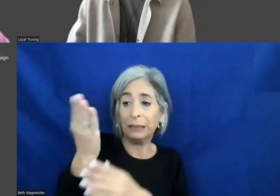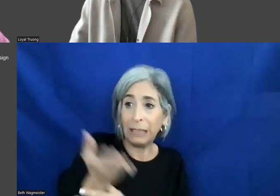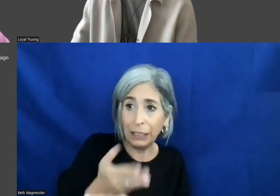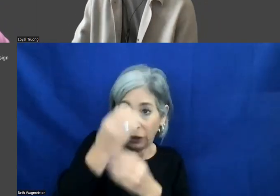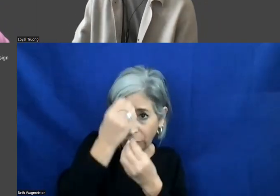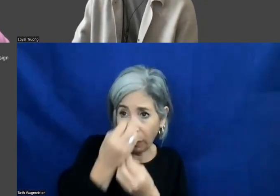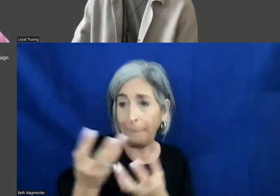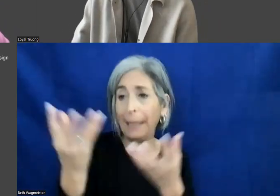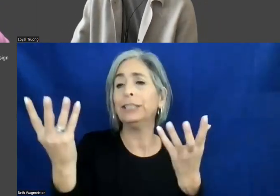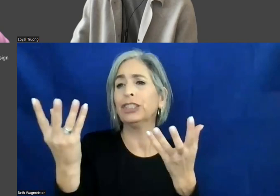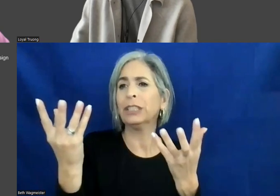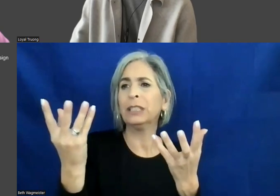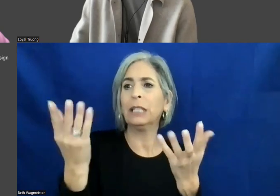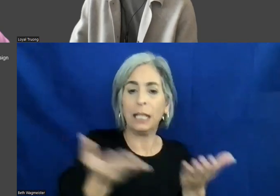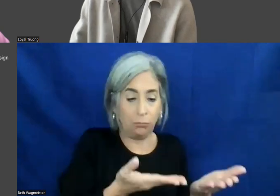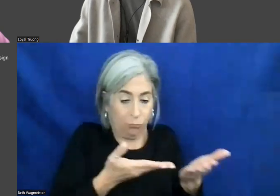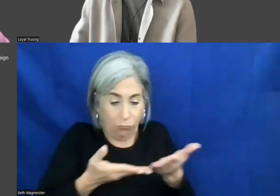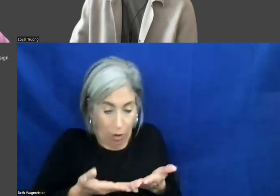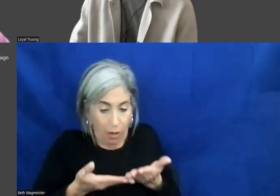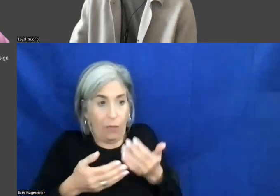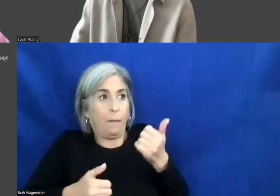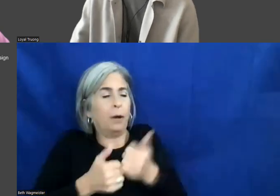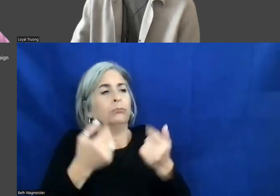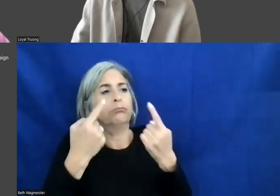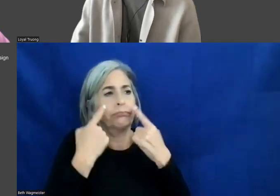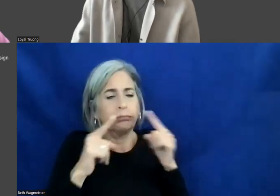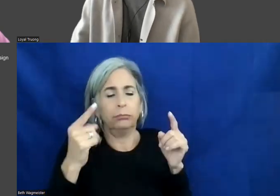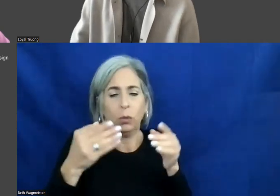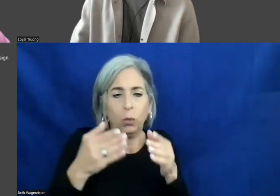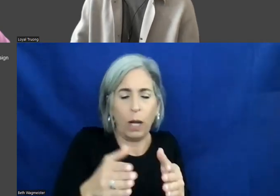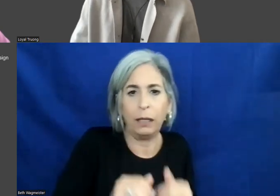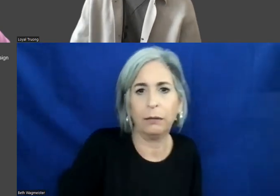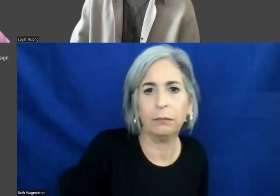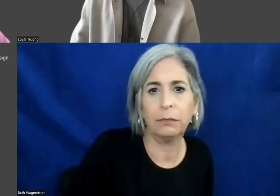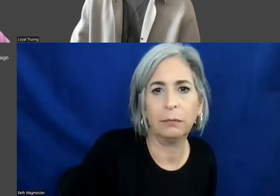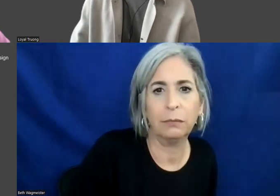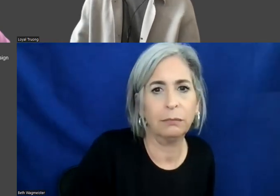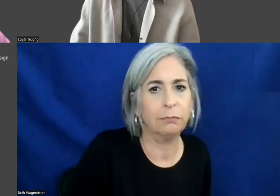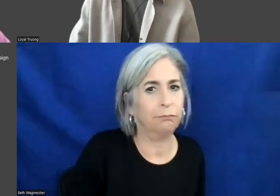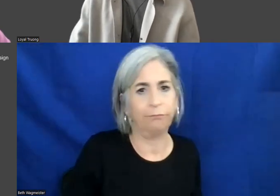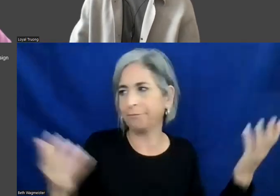got delivered most effectively. >> MITALI KAMAT: Again,